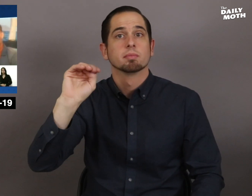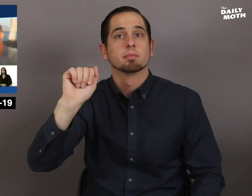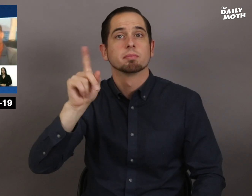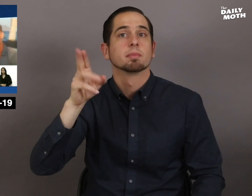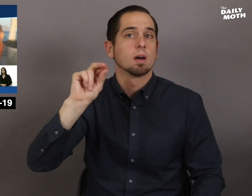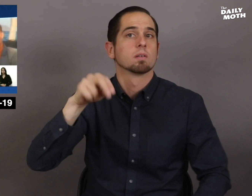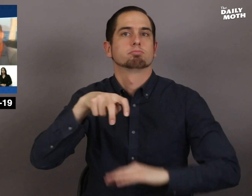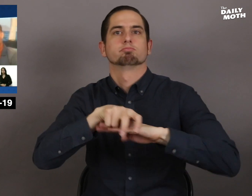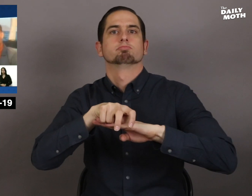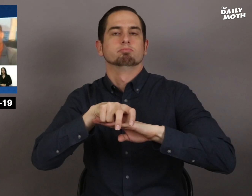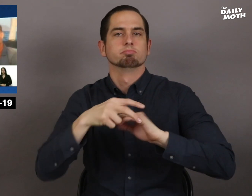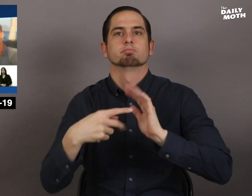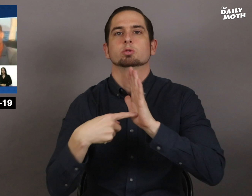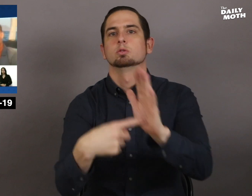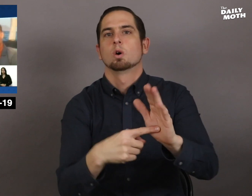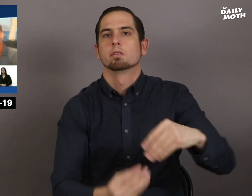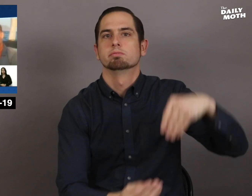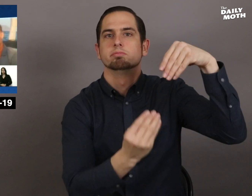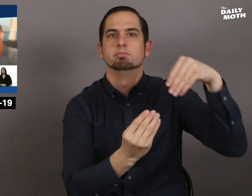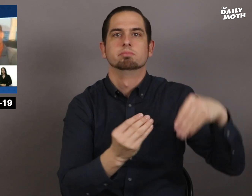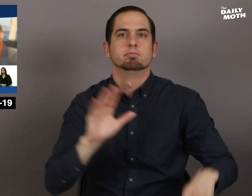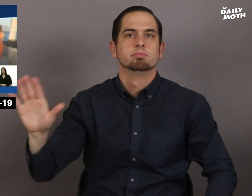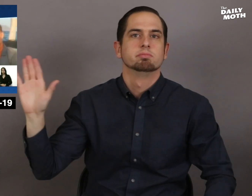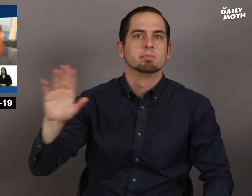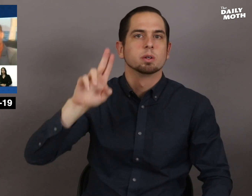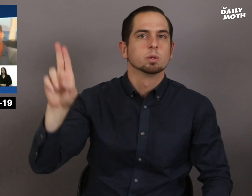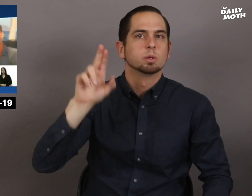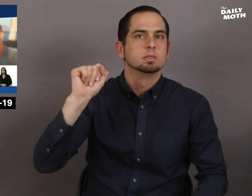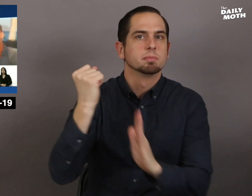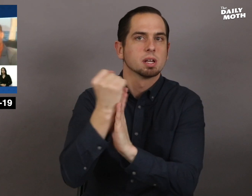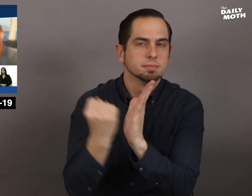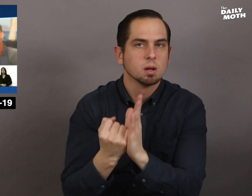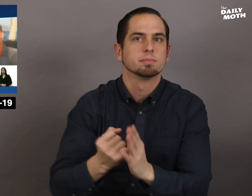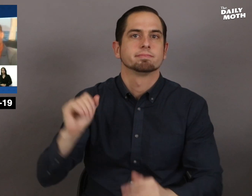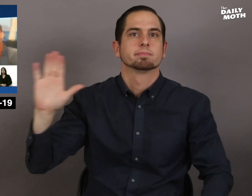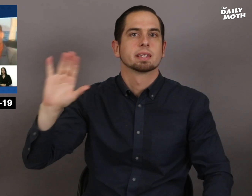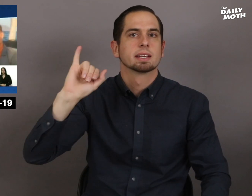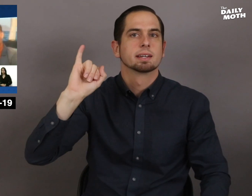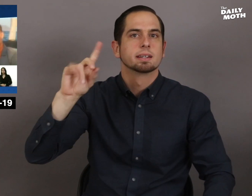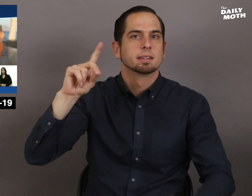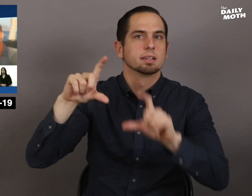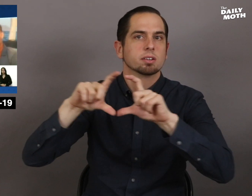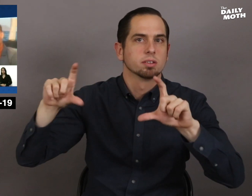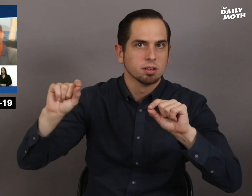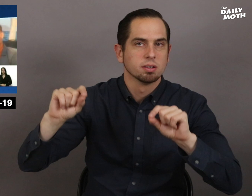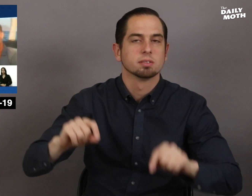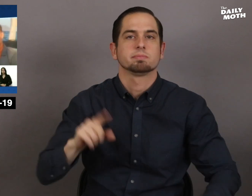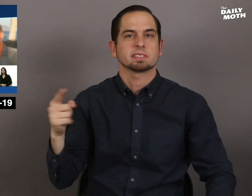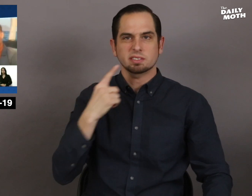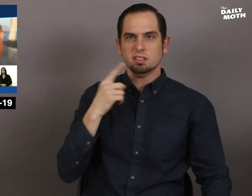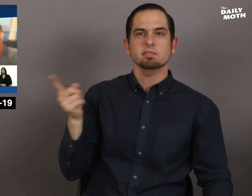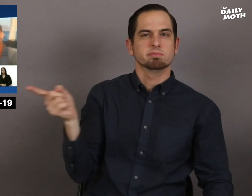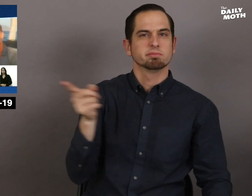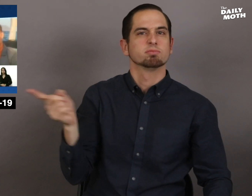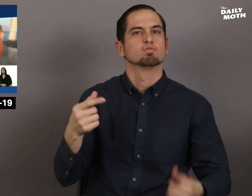Maduro showed U.S. passports and ID cards of